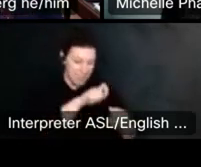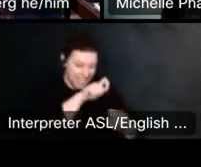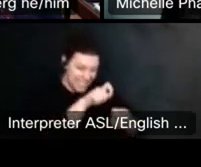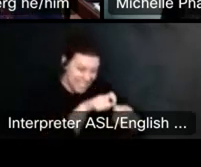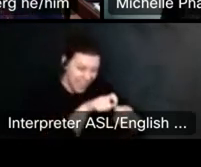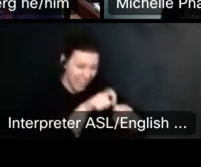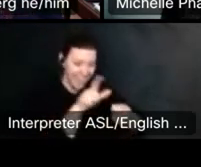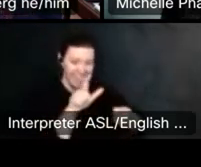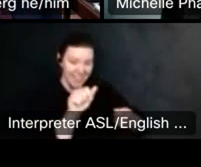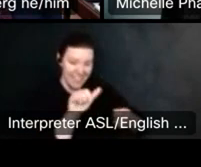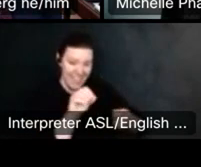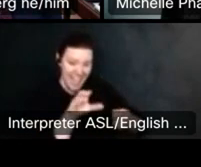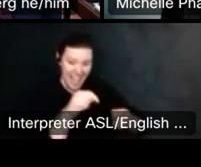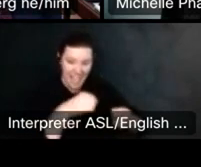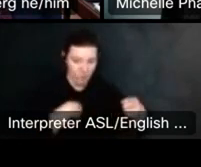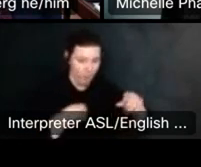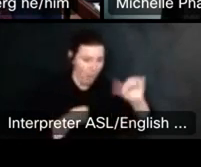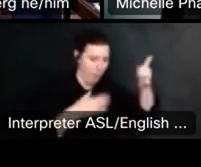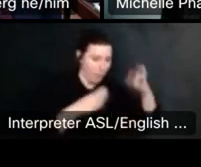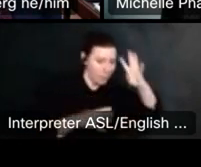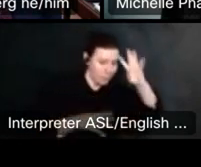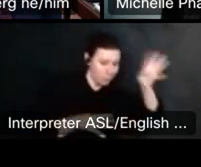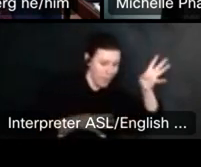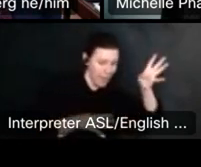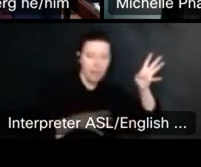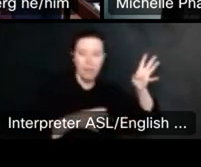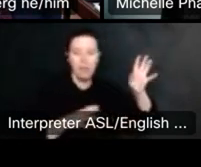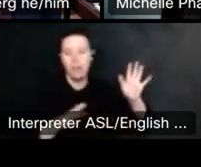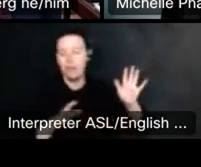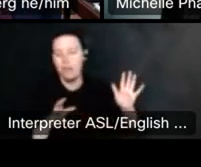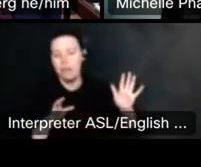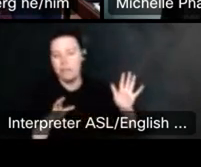Um, it shouldn't be a problem, but you should, you know, definitely.